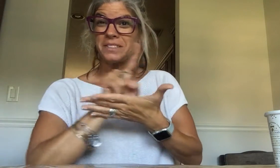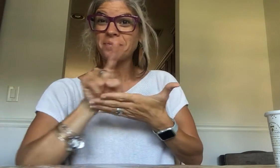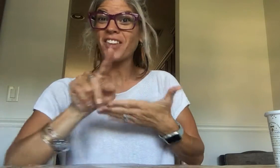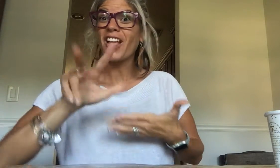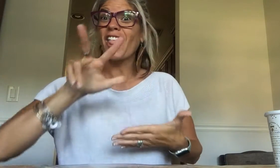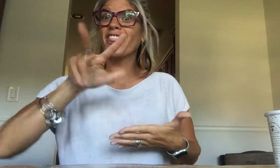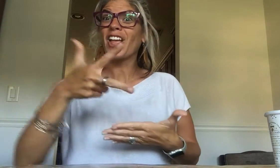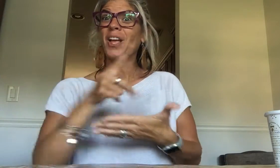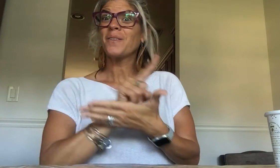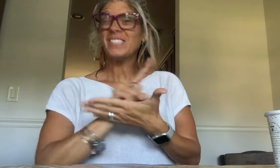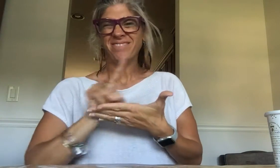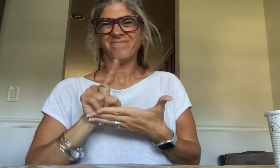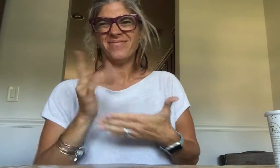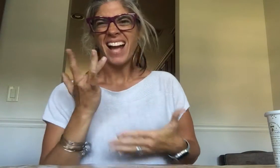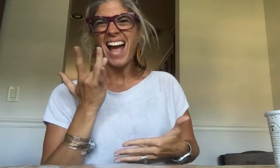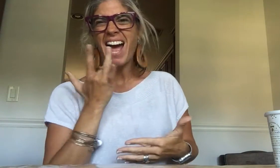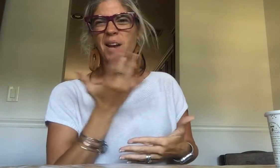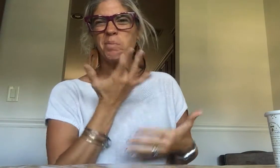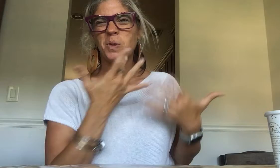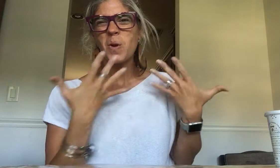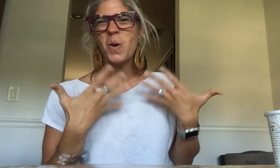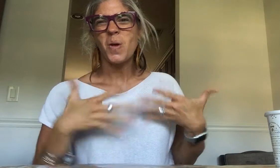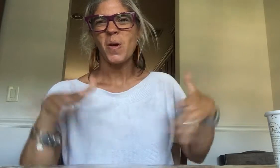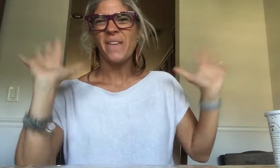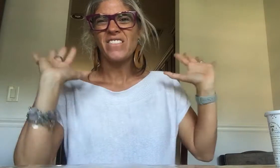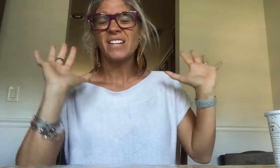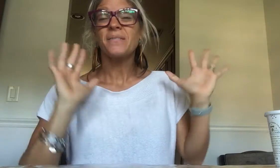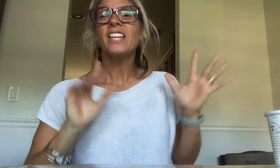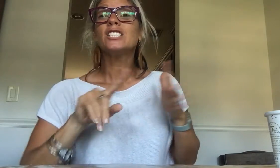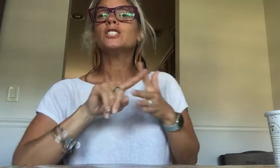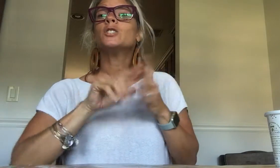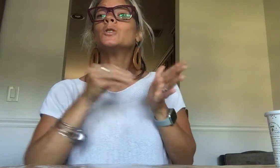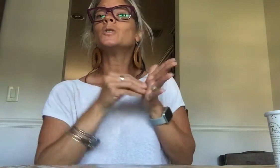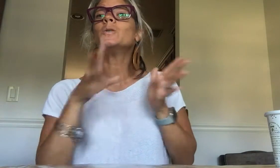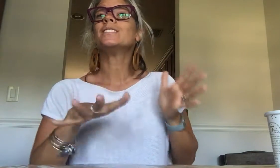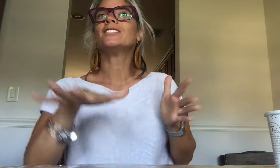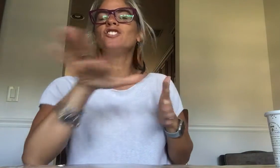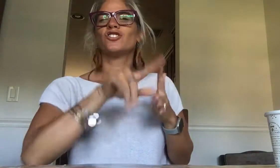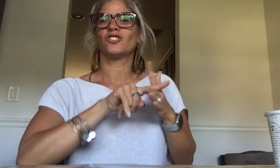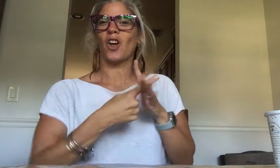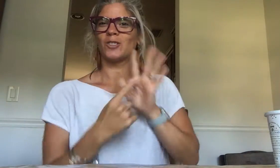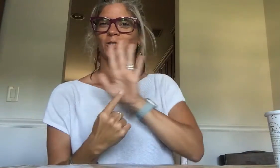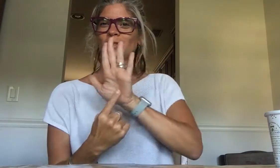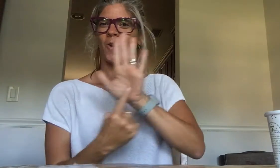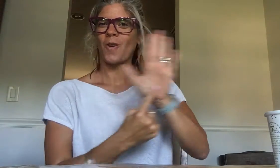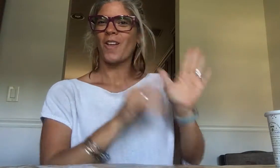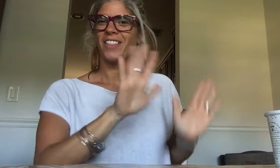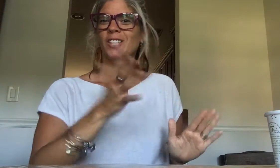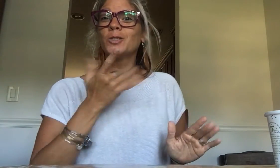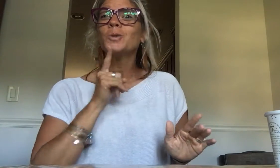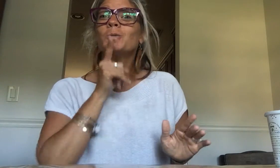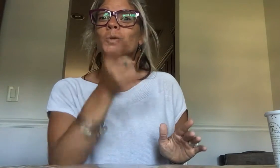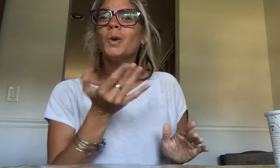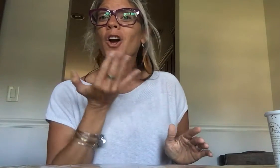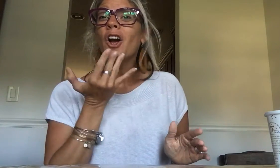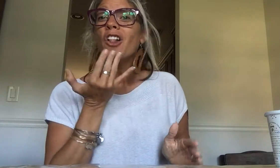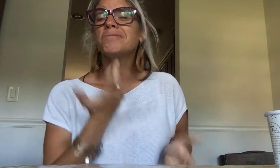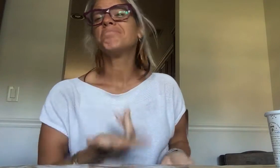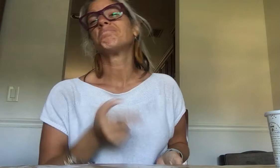The 2nd week passed-- The 3rd week came but honeymoon was over! Students started to show their true colors